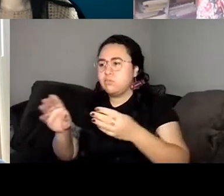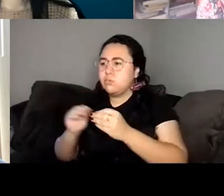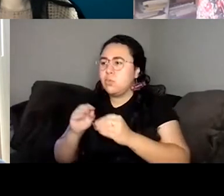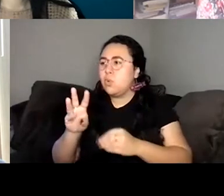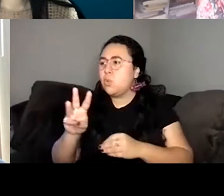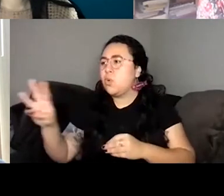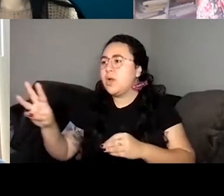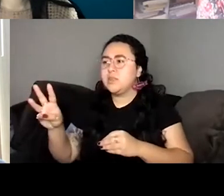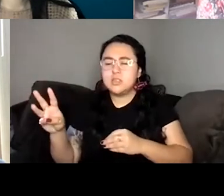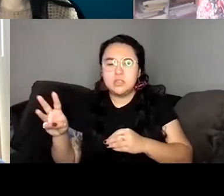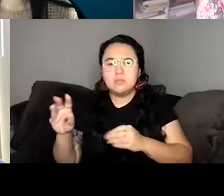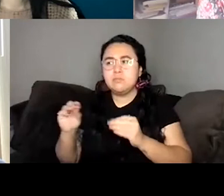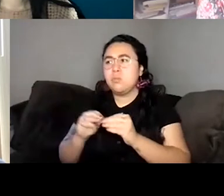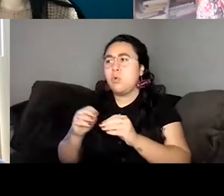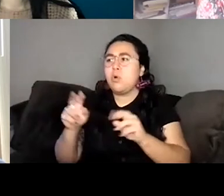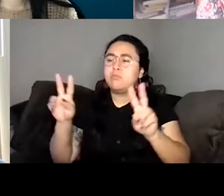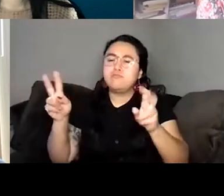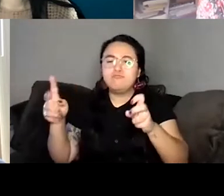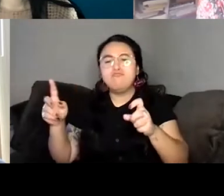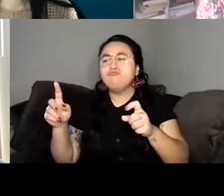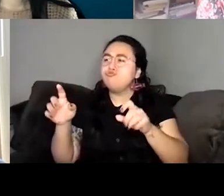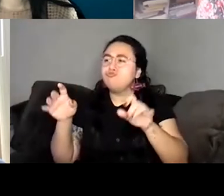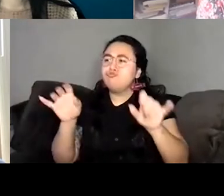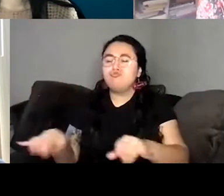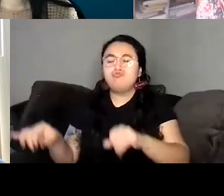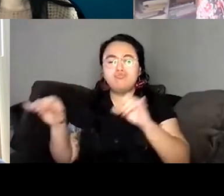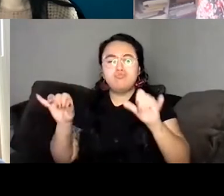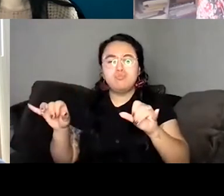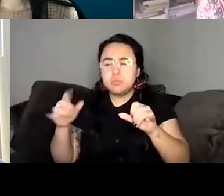read because I didn't really have that much faith in so many periods that anyone would